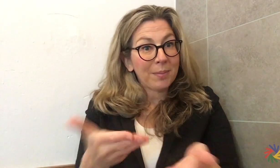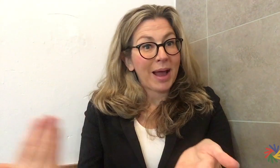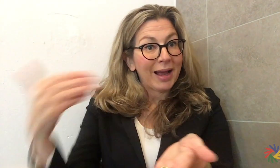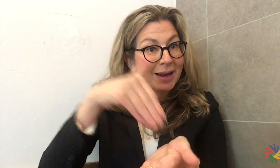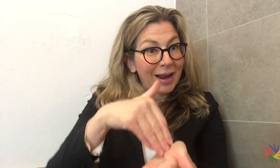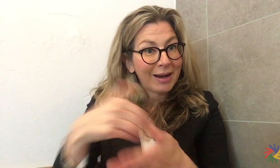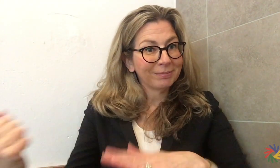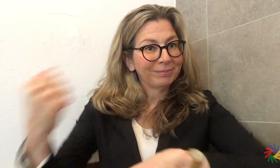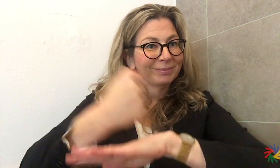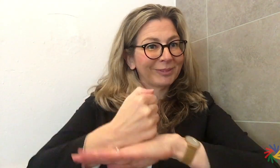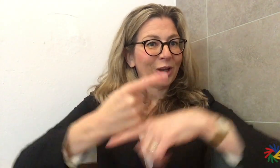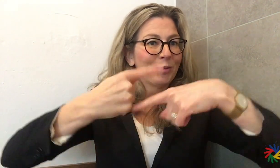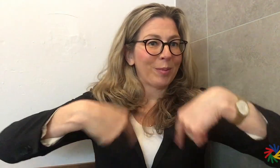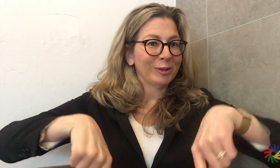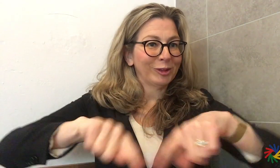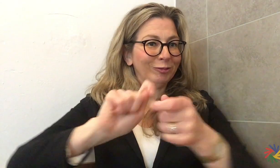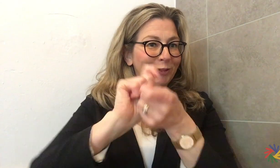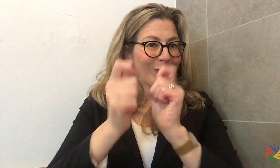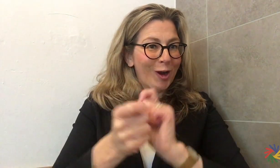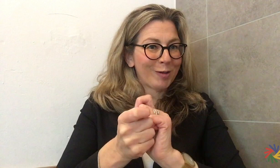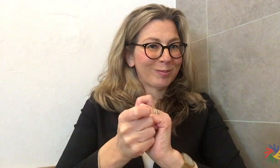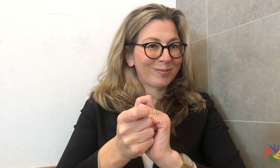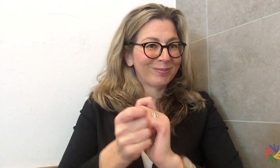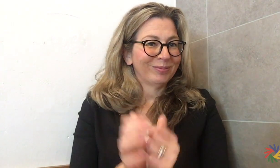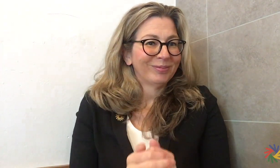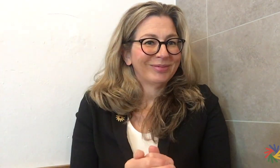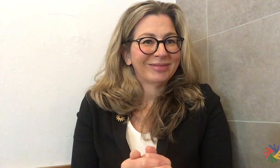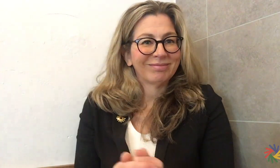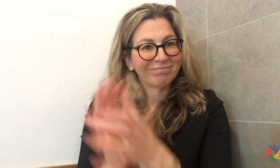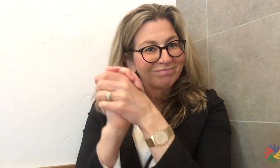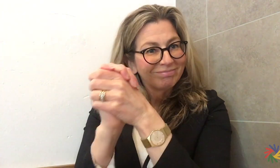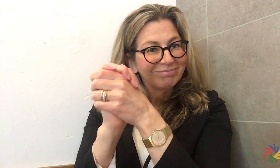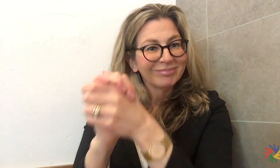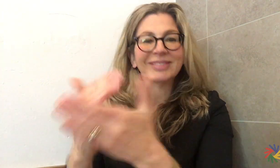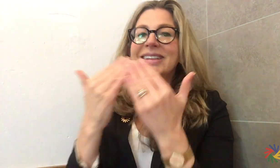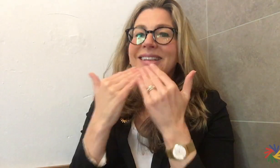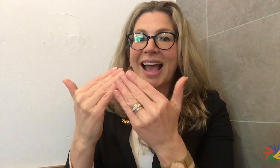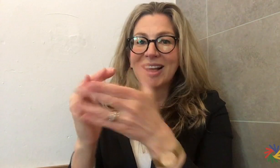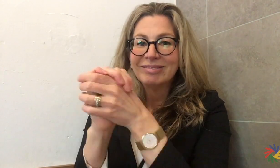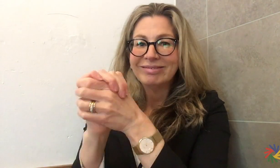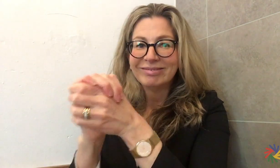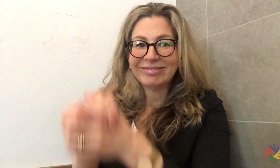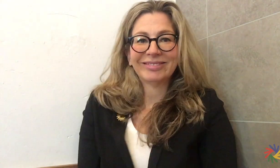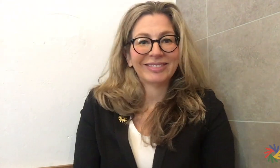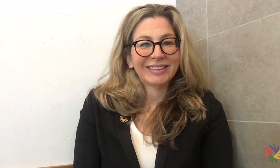work on reform in the early days of ICSD'€™s reform journey. I know you will join me in congratulating Mr. Osugi on his appointment to the commission.